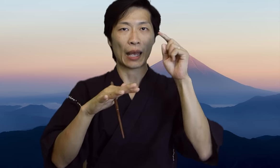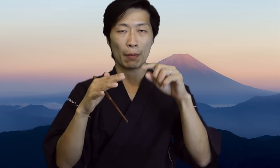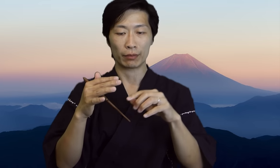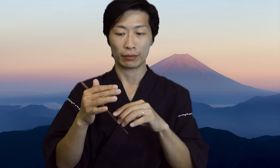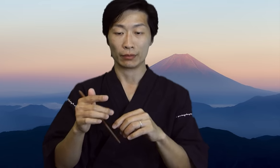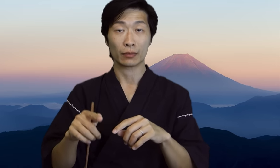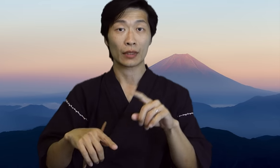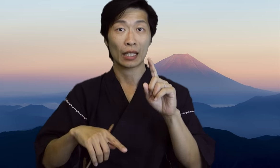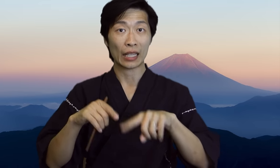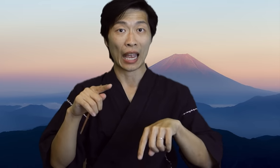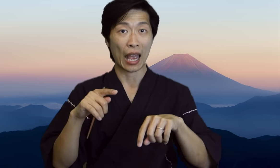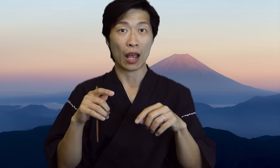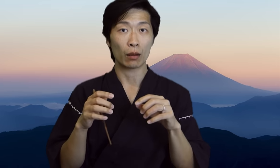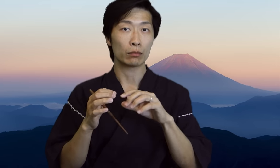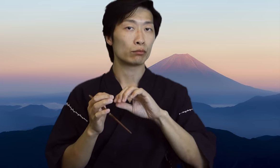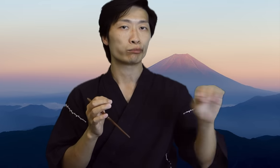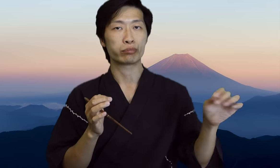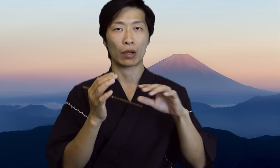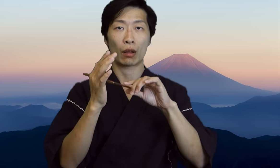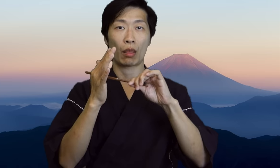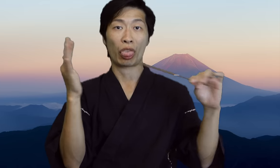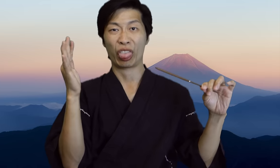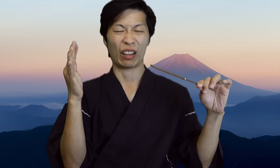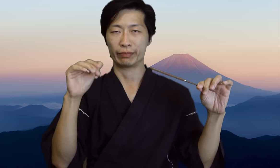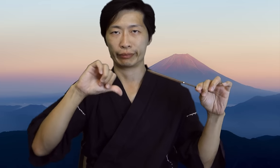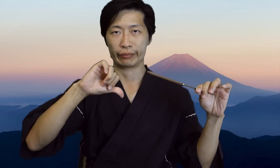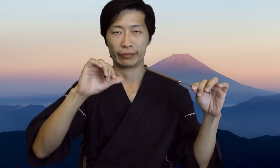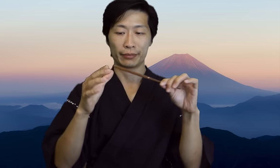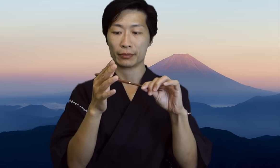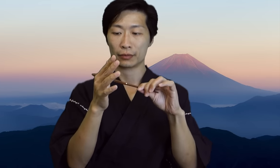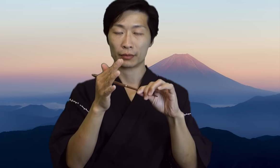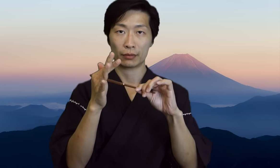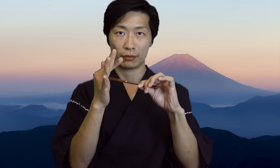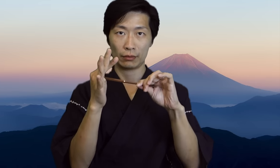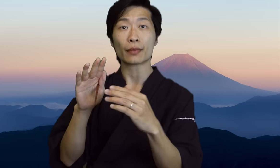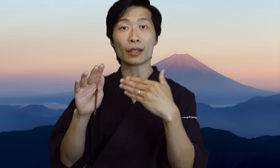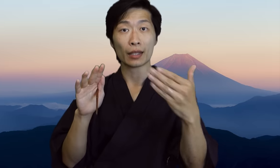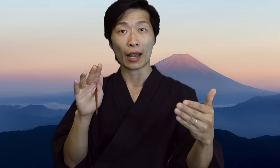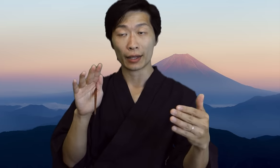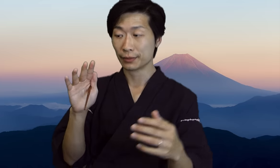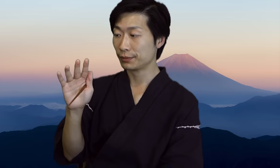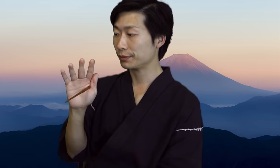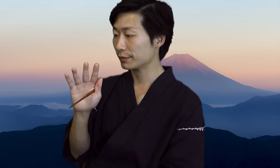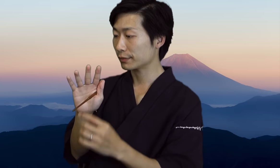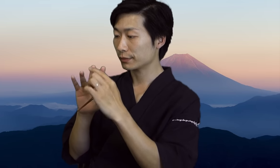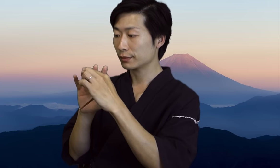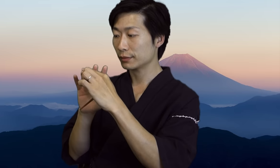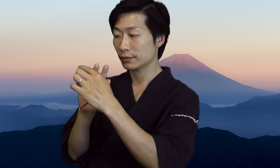the chopstick away. If it slips away or if you can pull it out, that's not good.